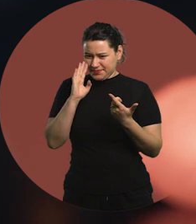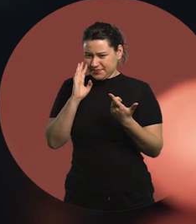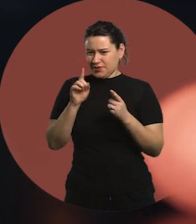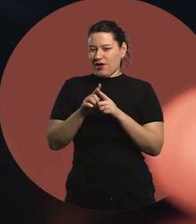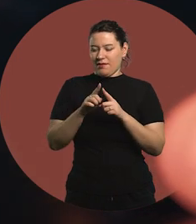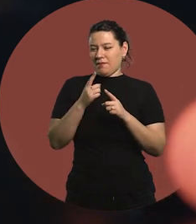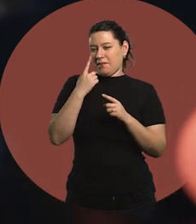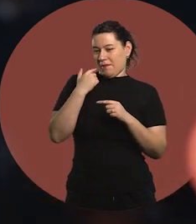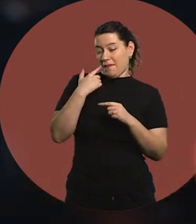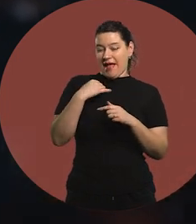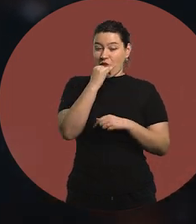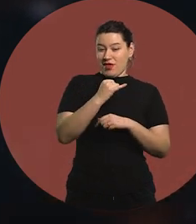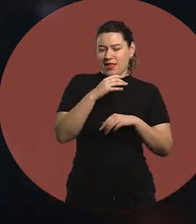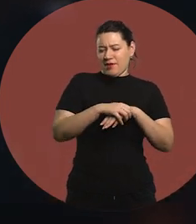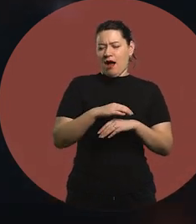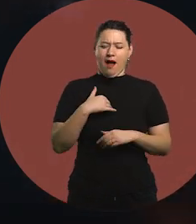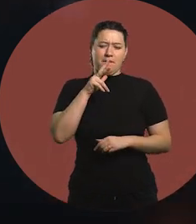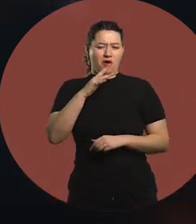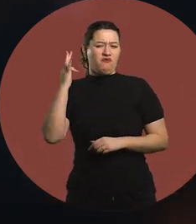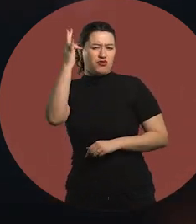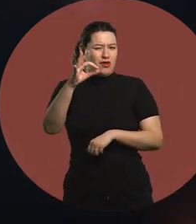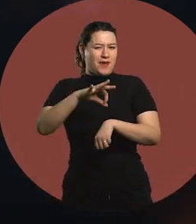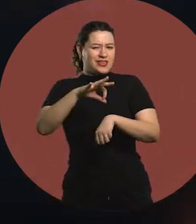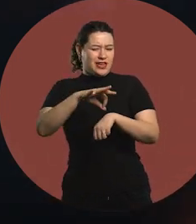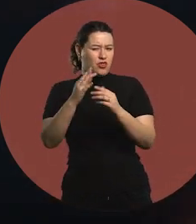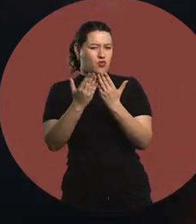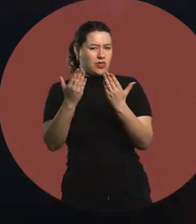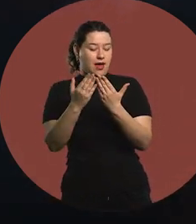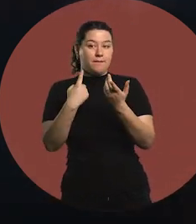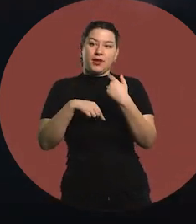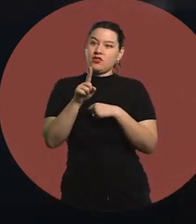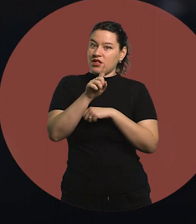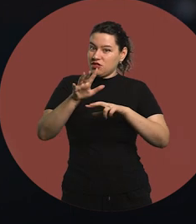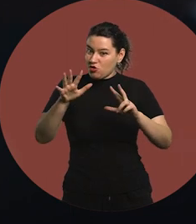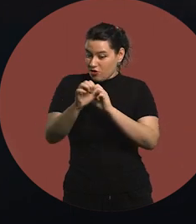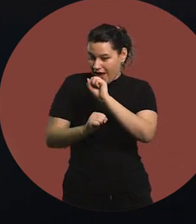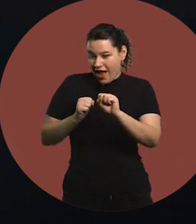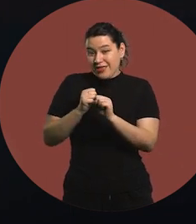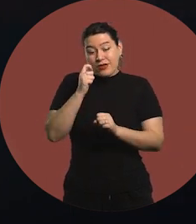I wanted to become a doctor. But at 18 I had to sit down with my parents.